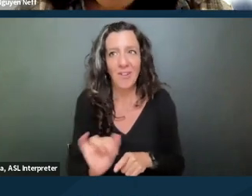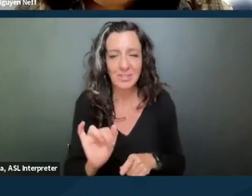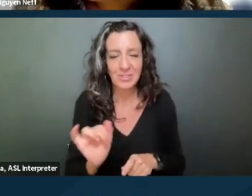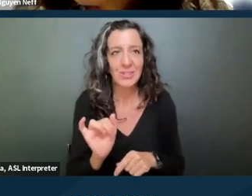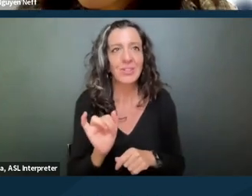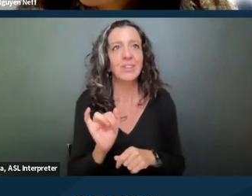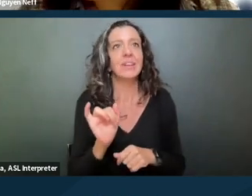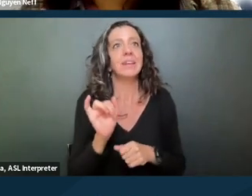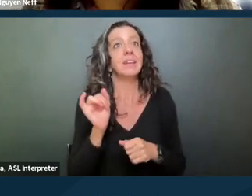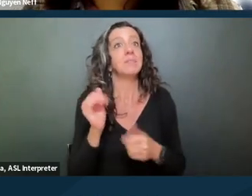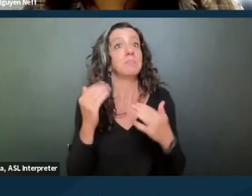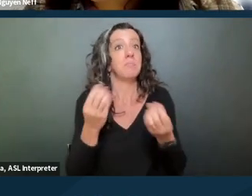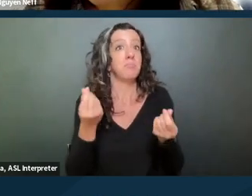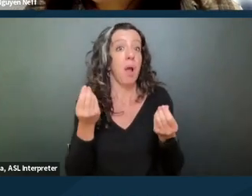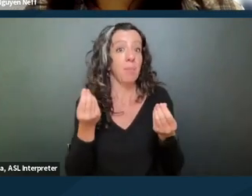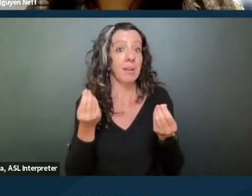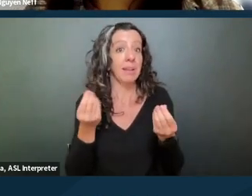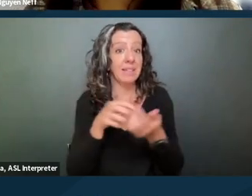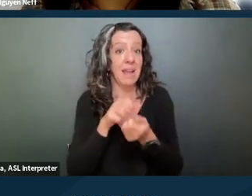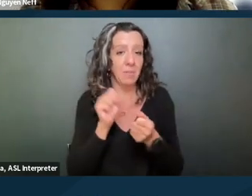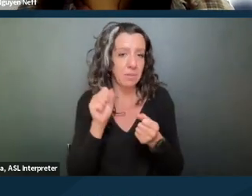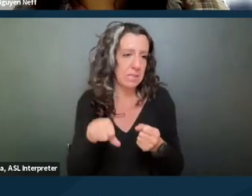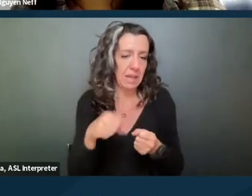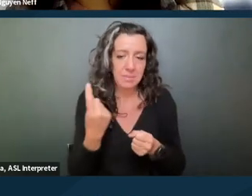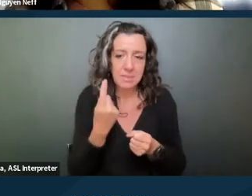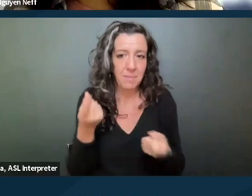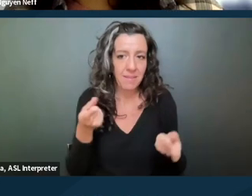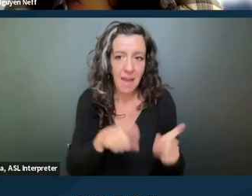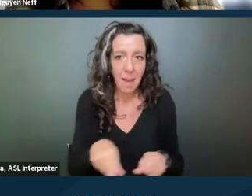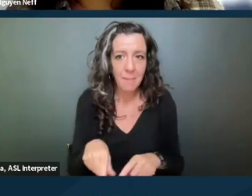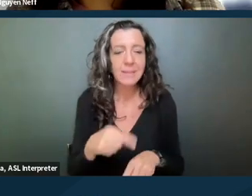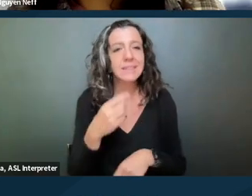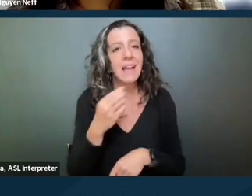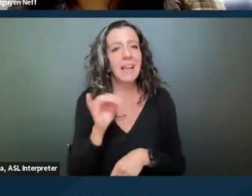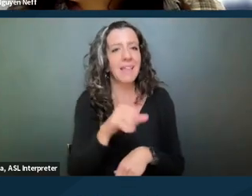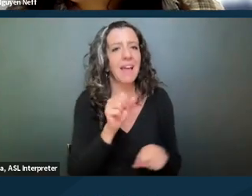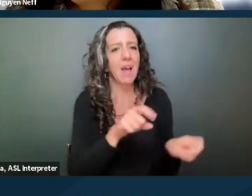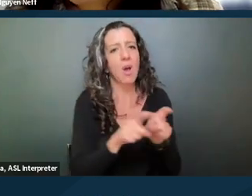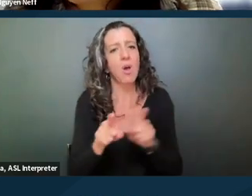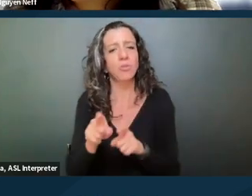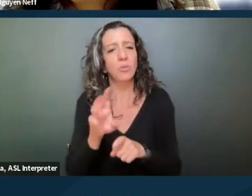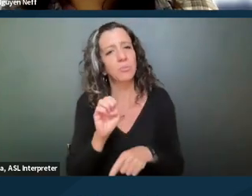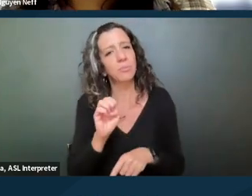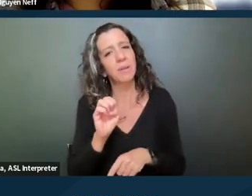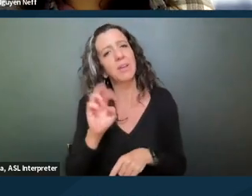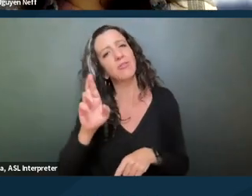Property damage can be something that happens and that can also be a reasonable accommodation request.